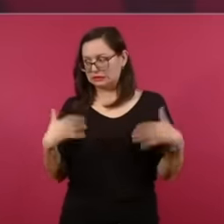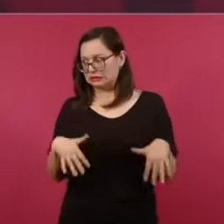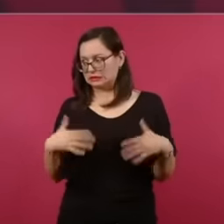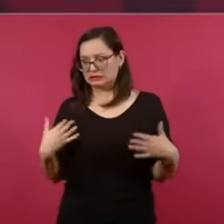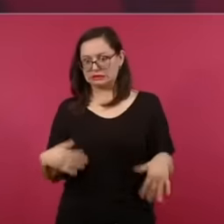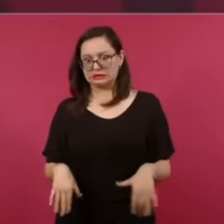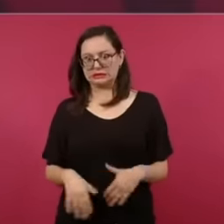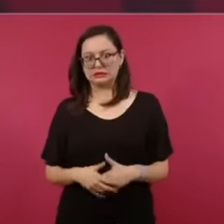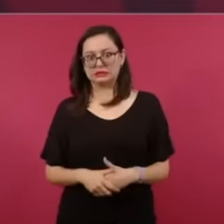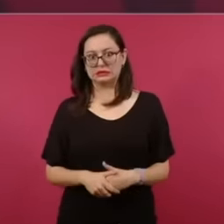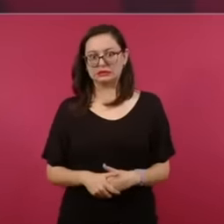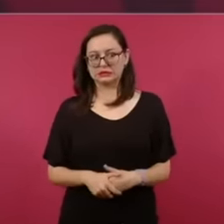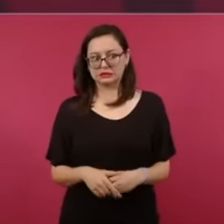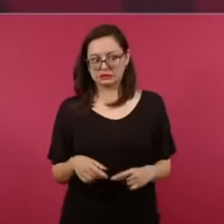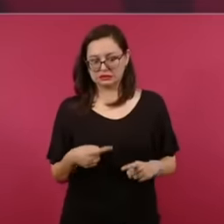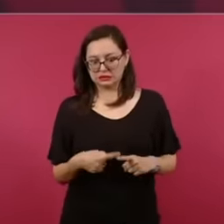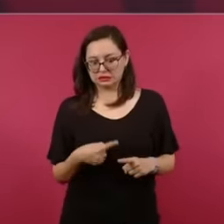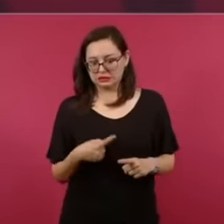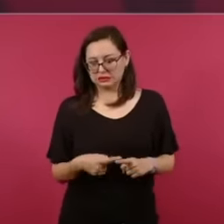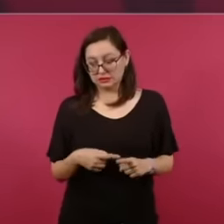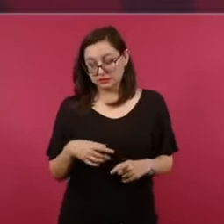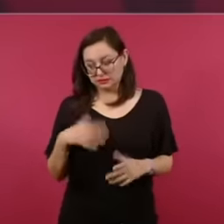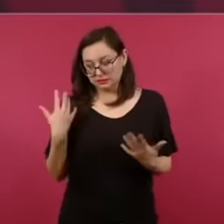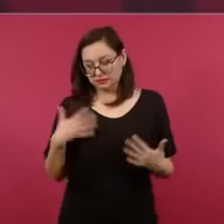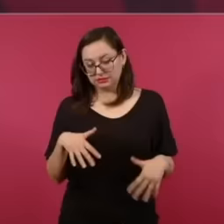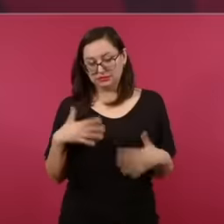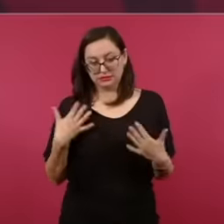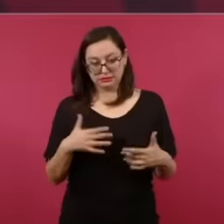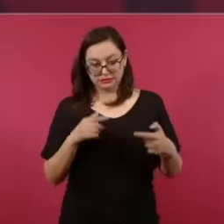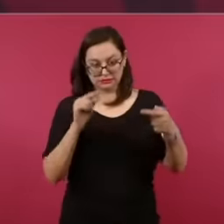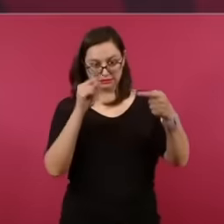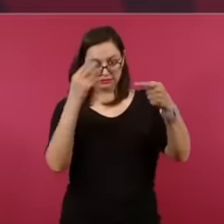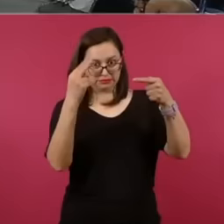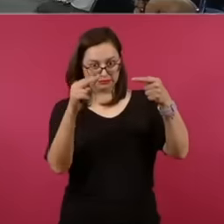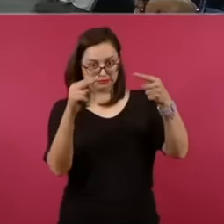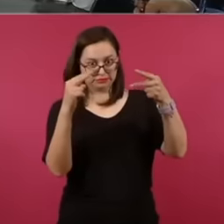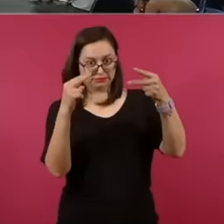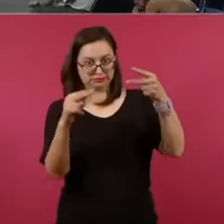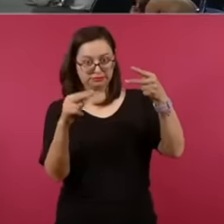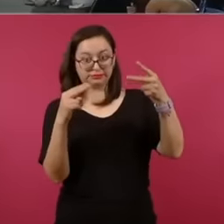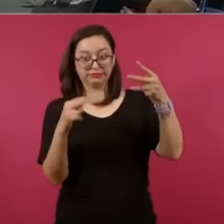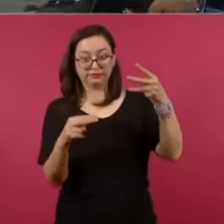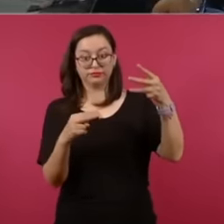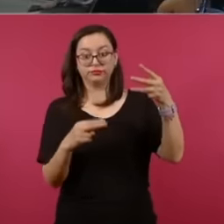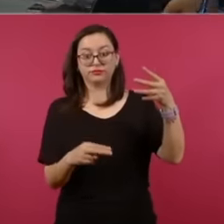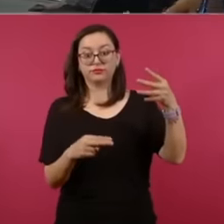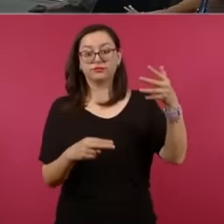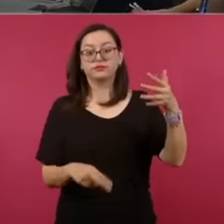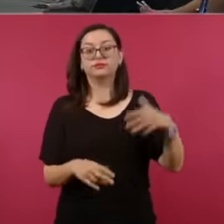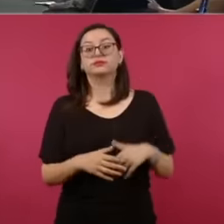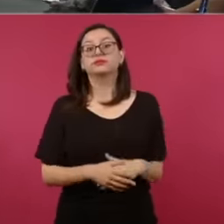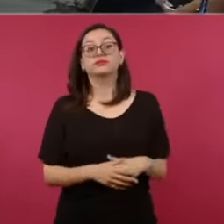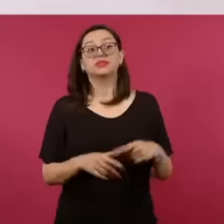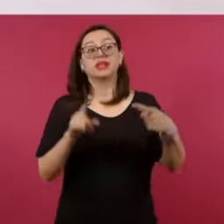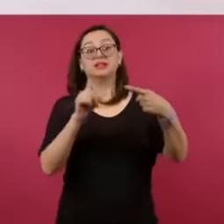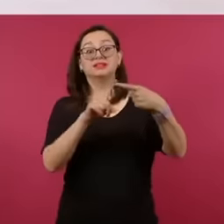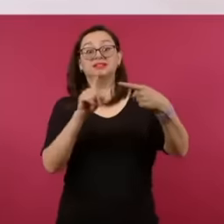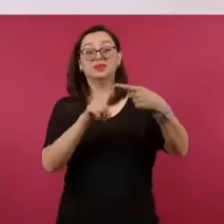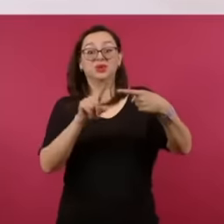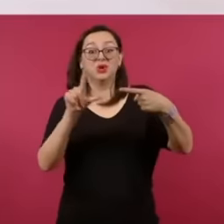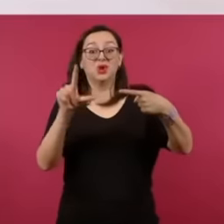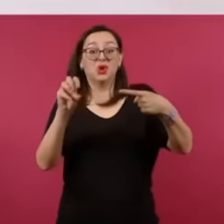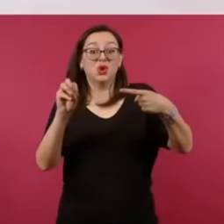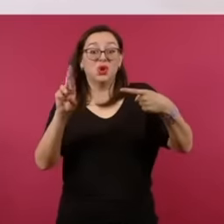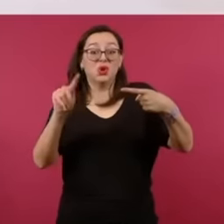this one, see one by one Ah, I remember, it starts, I think it's Mola's loore, yes, no, yes,